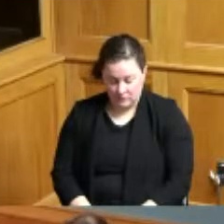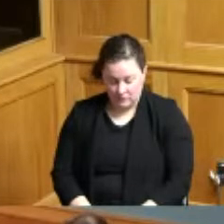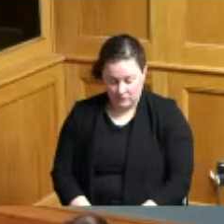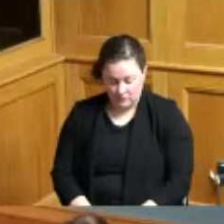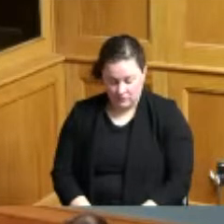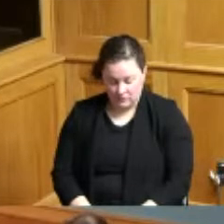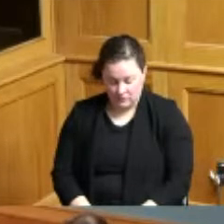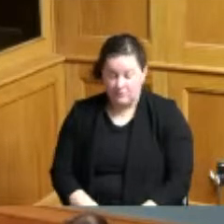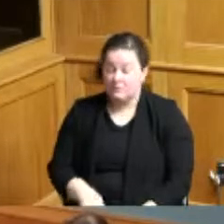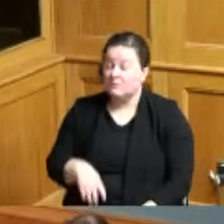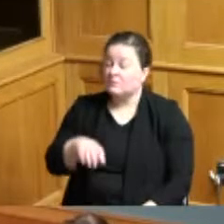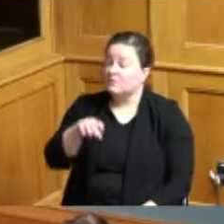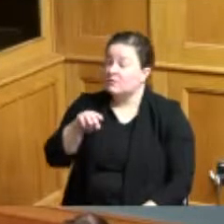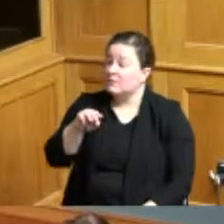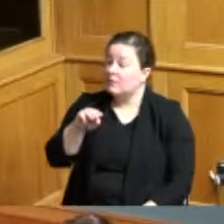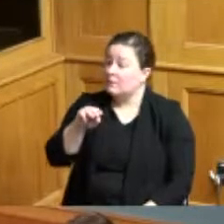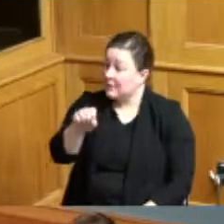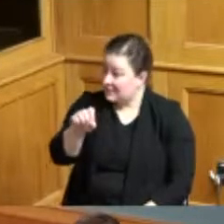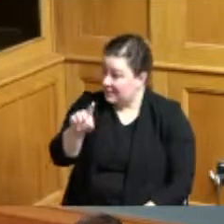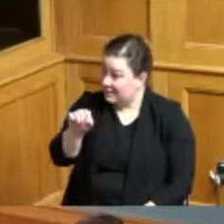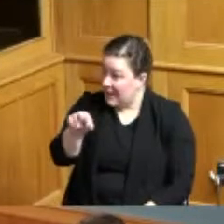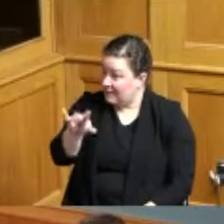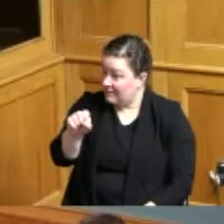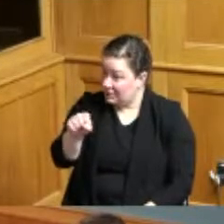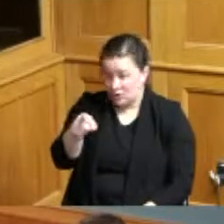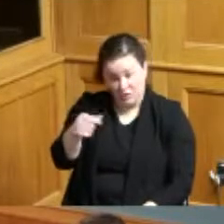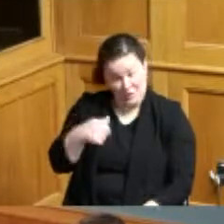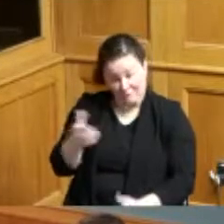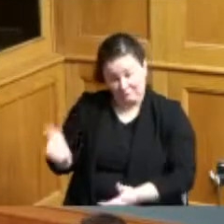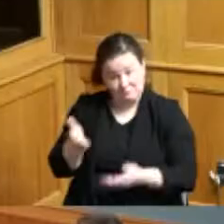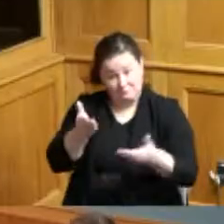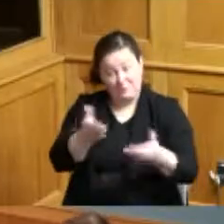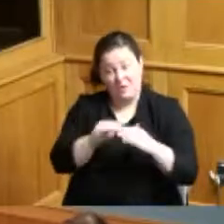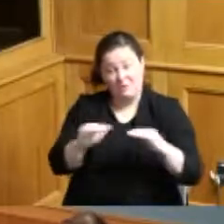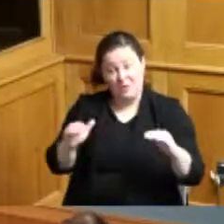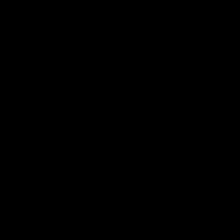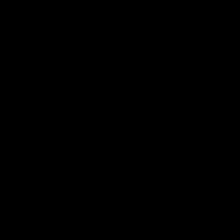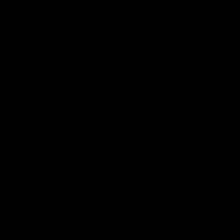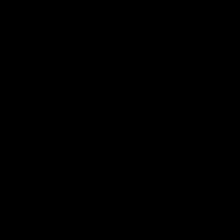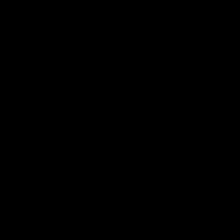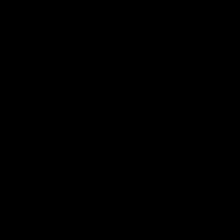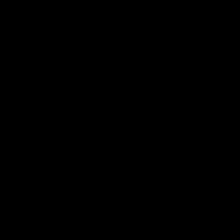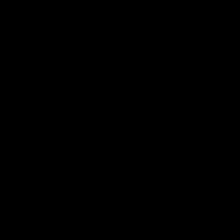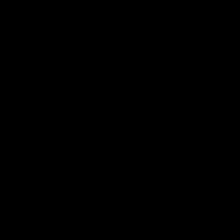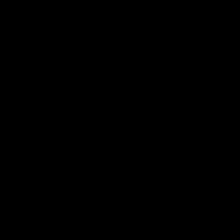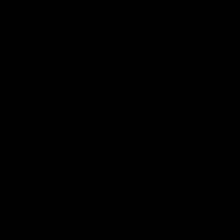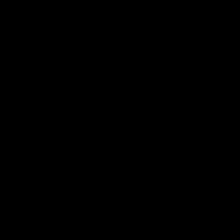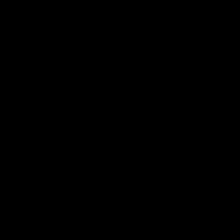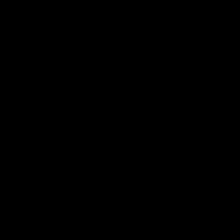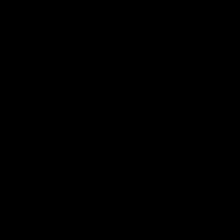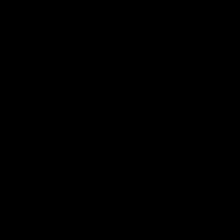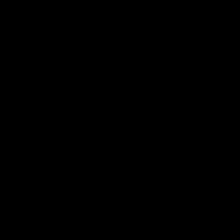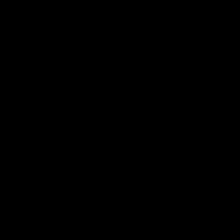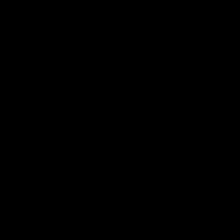Miss Davis you have for the privilege of the floor for two minutes can you hear me all right yes we can hear you